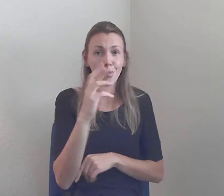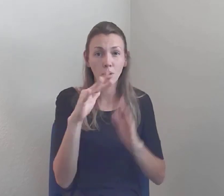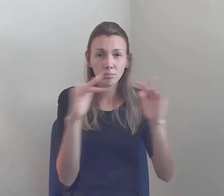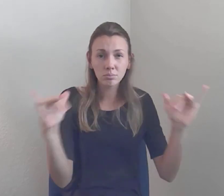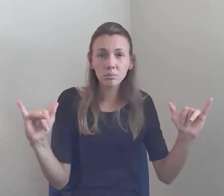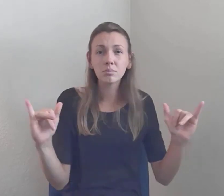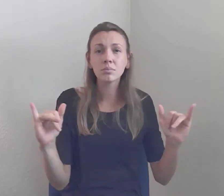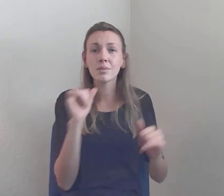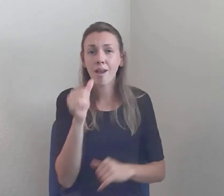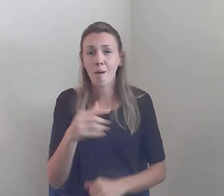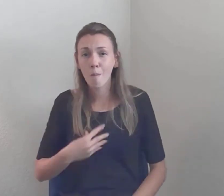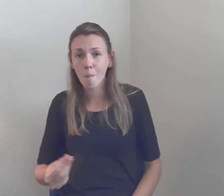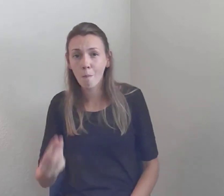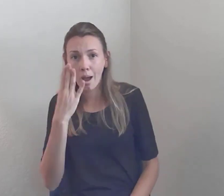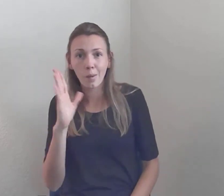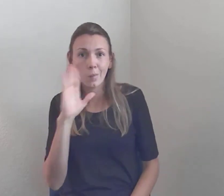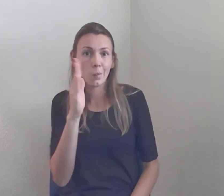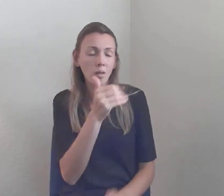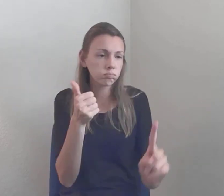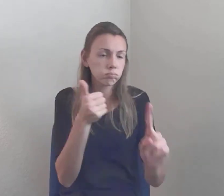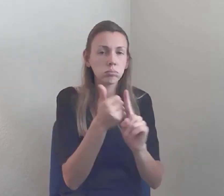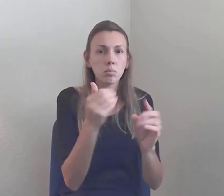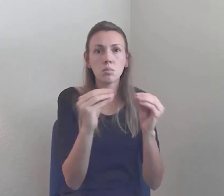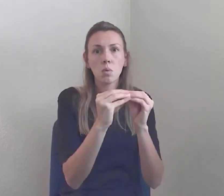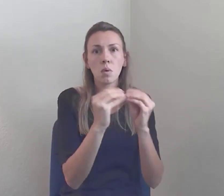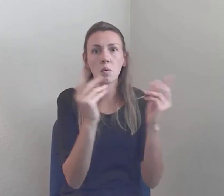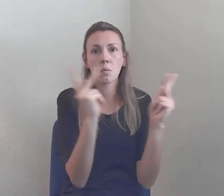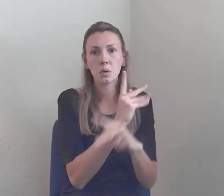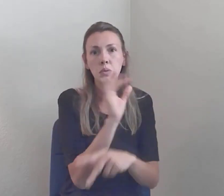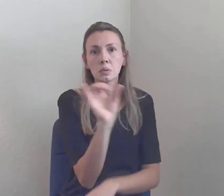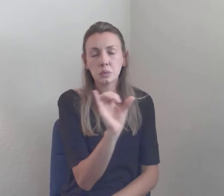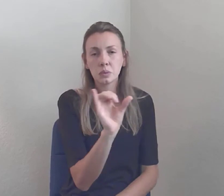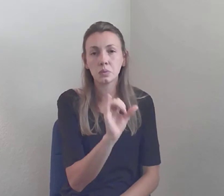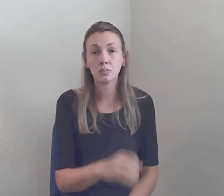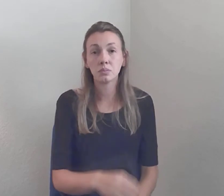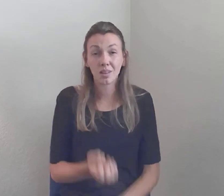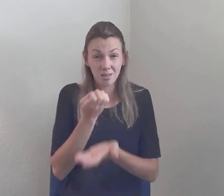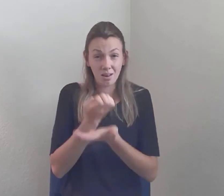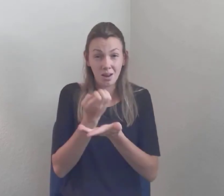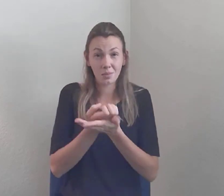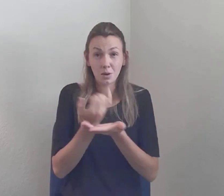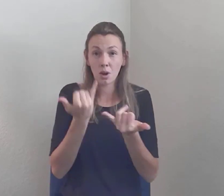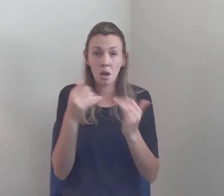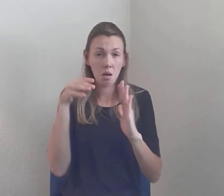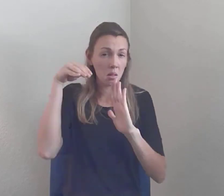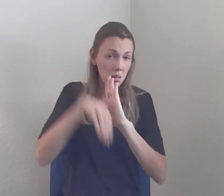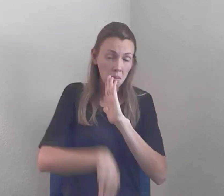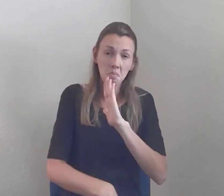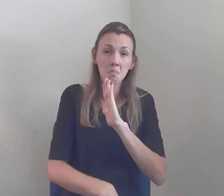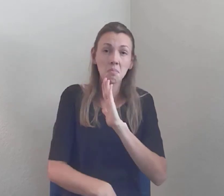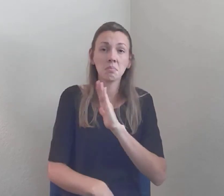We all notice that the economy is in sh... is in a shamble... Unemployment is at the highest rate, arguably ever, since the Great